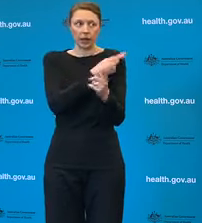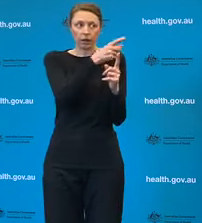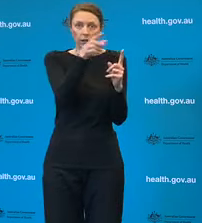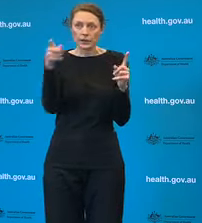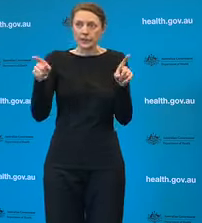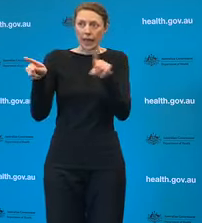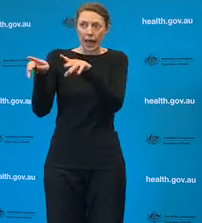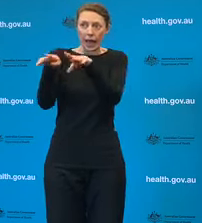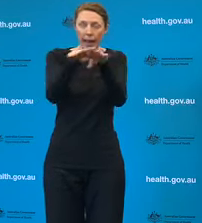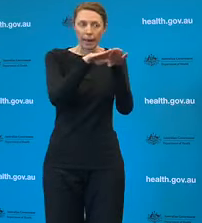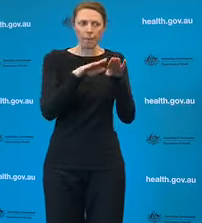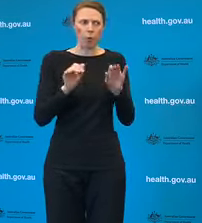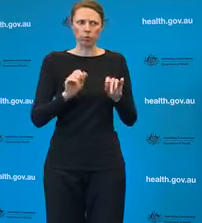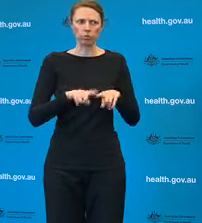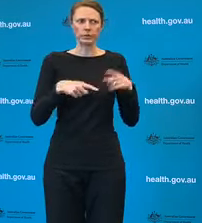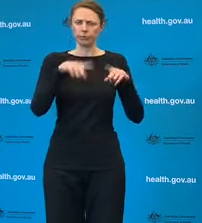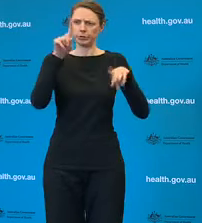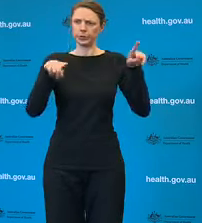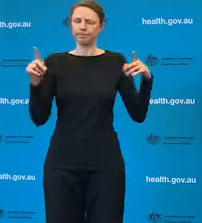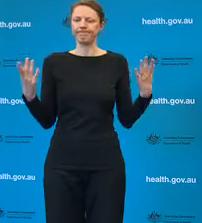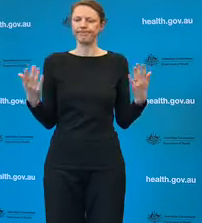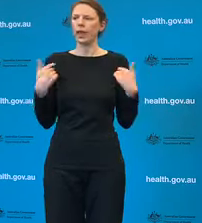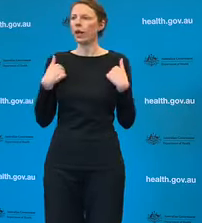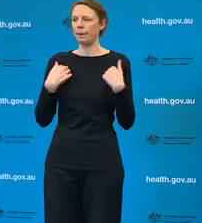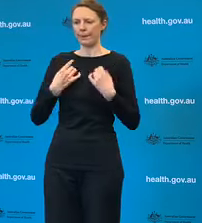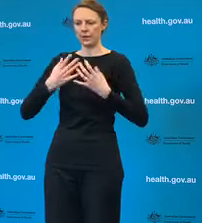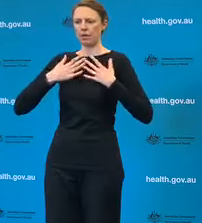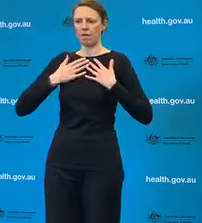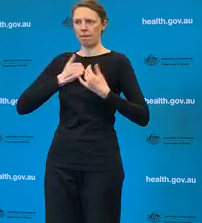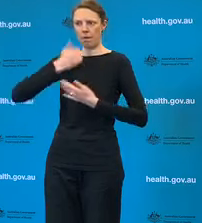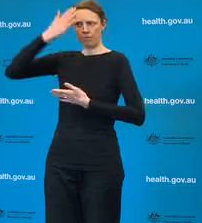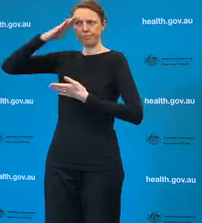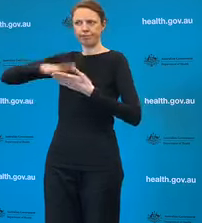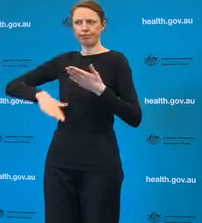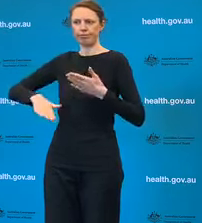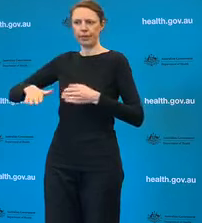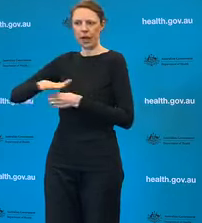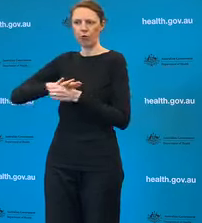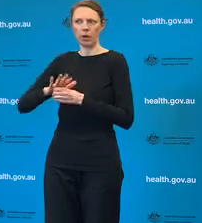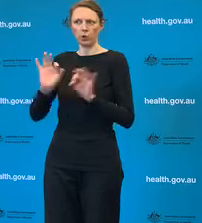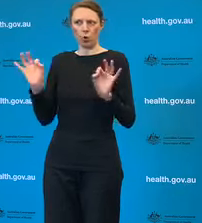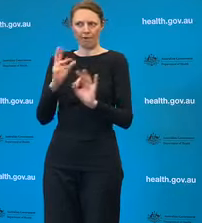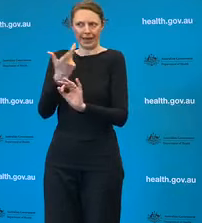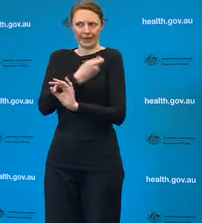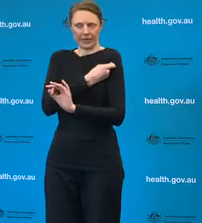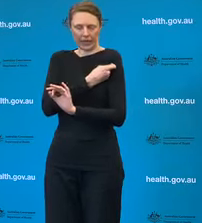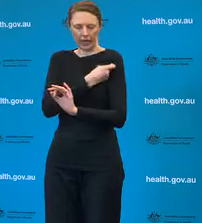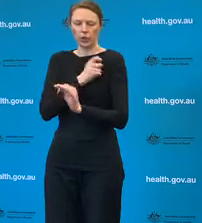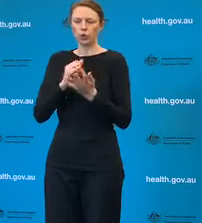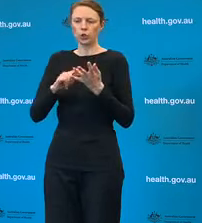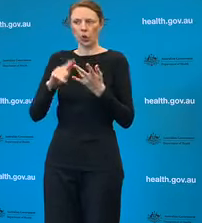nonetheless the answer is the same that I'm confident that they will be taking the highest ethical standards possible.